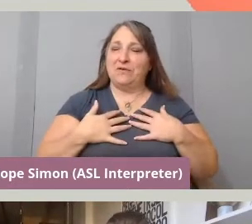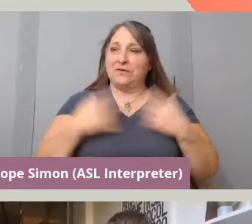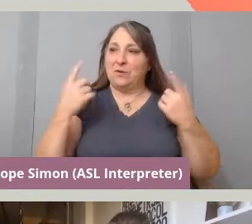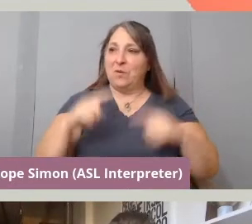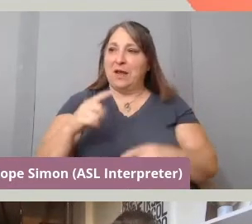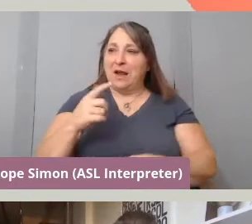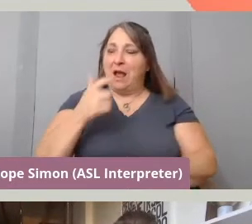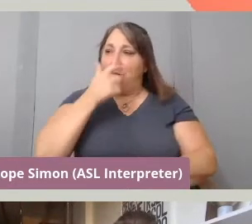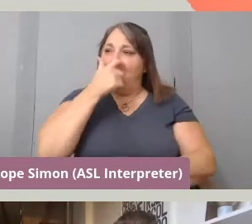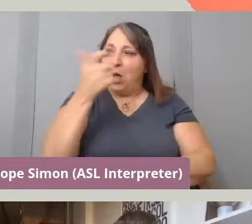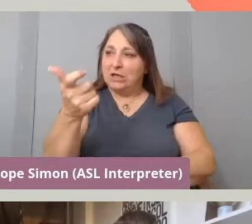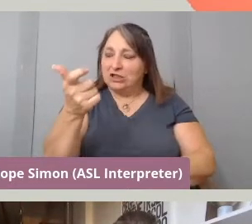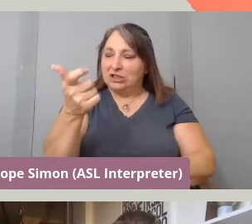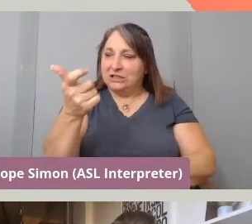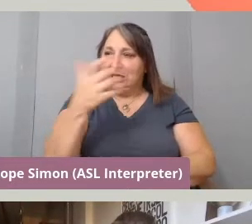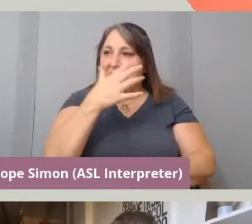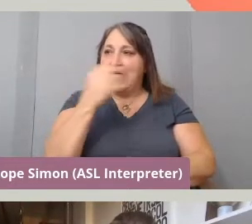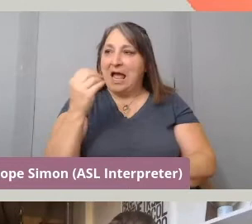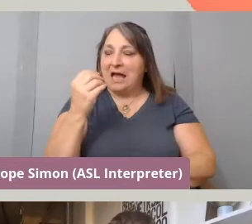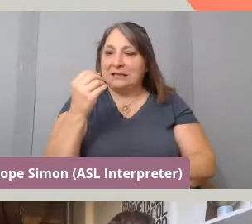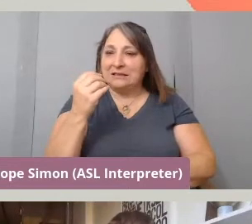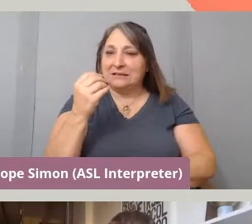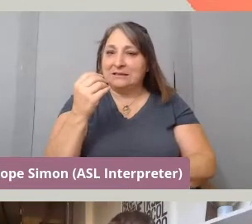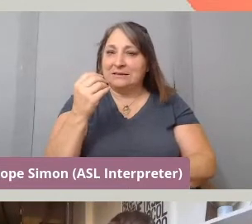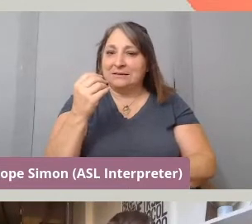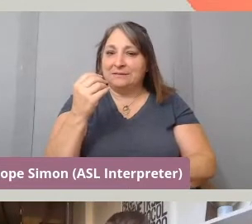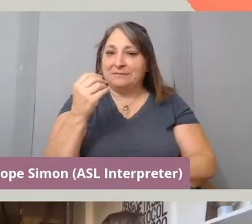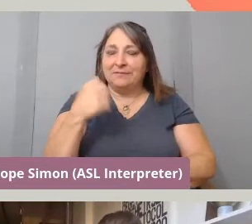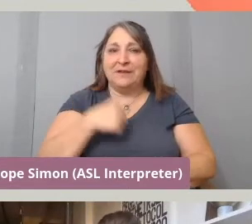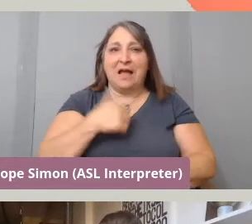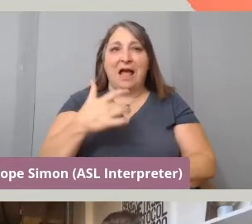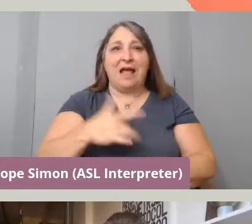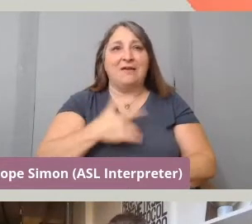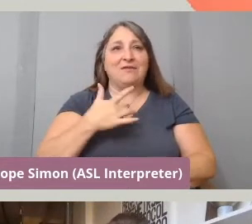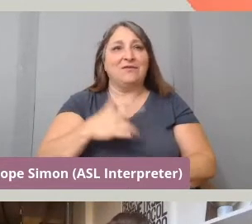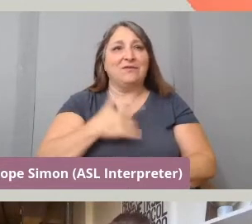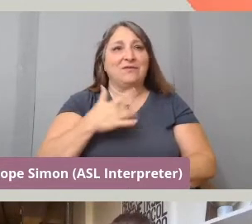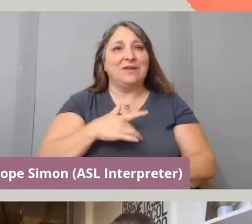and it is, I felt it's really sort of a piece of art